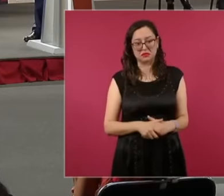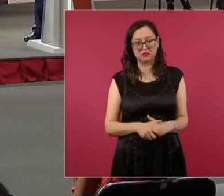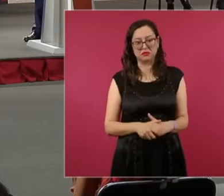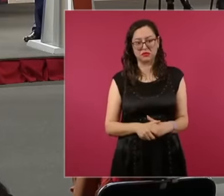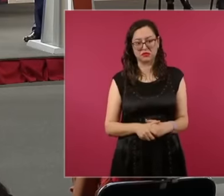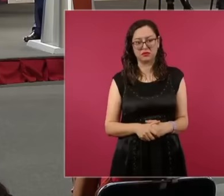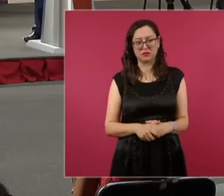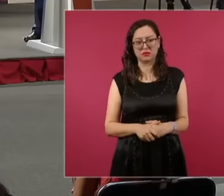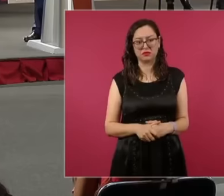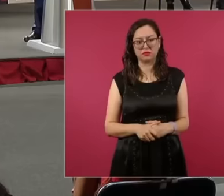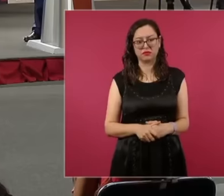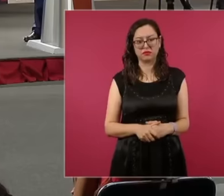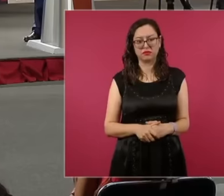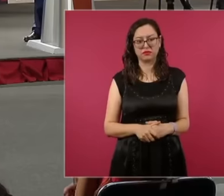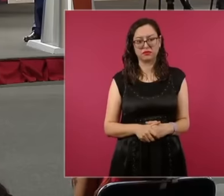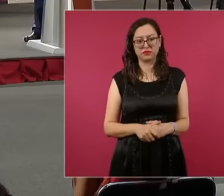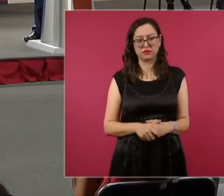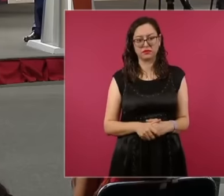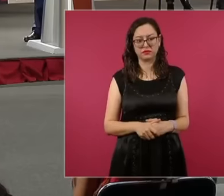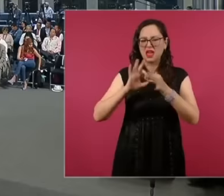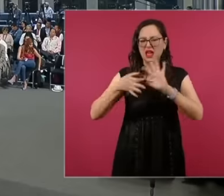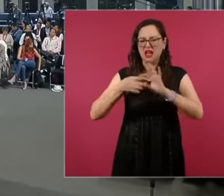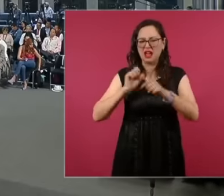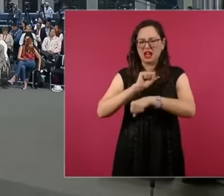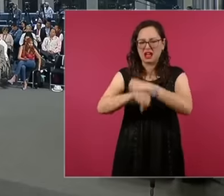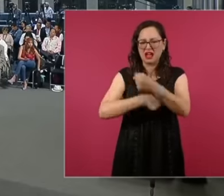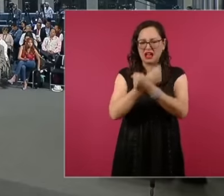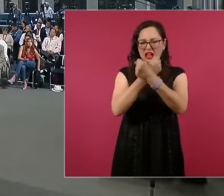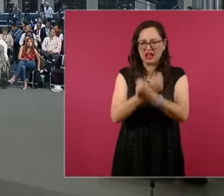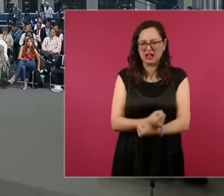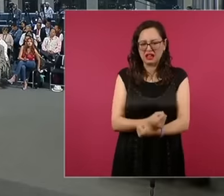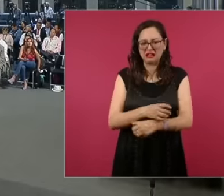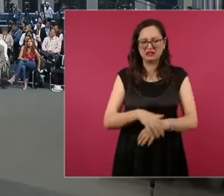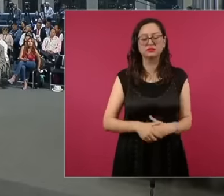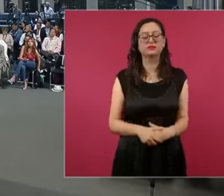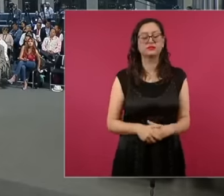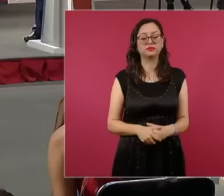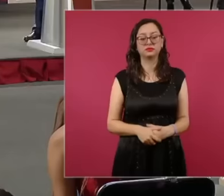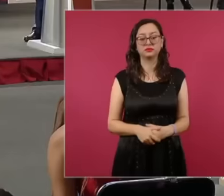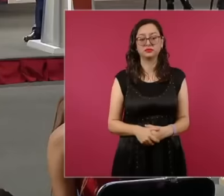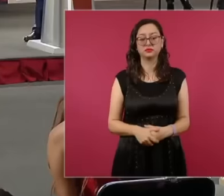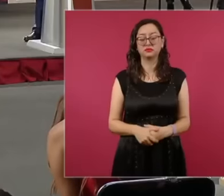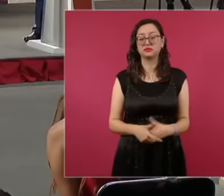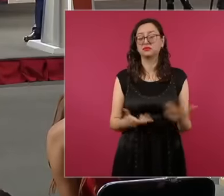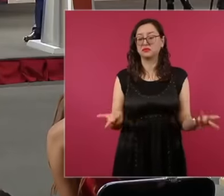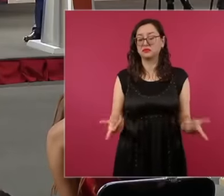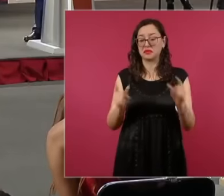part where it says about the chains saddens me to know that most